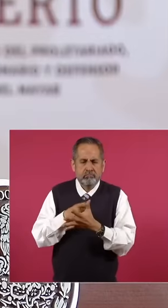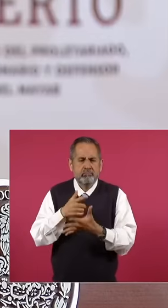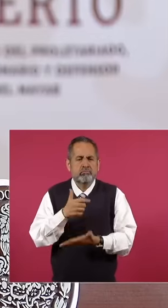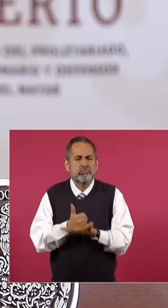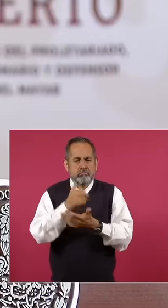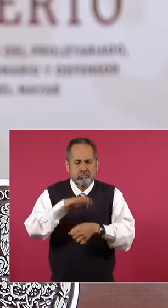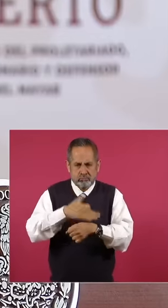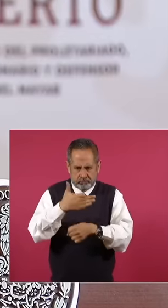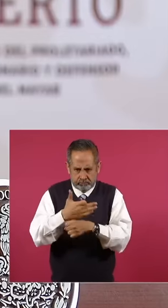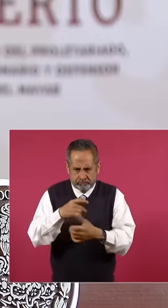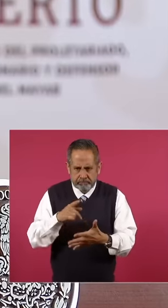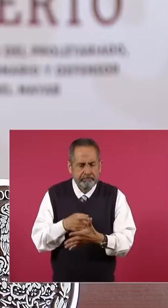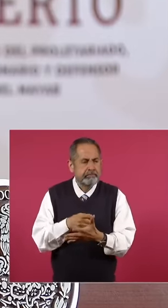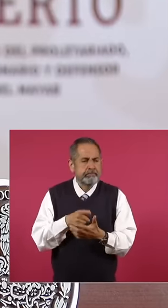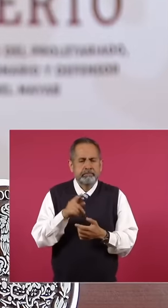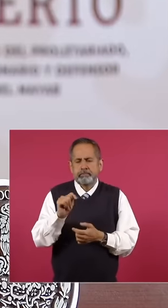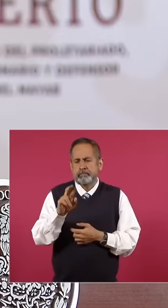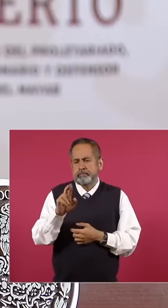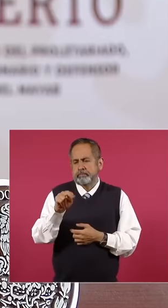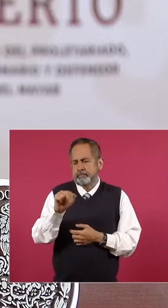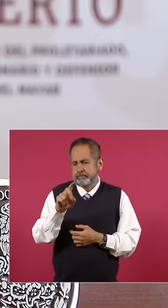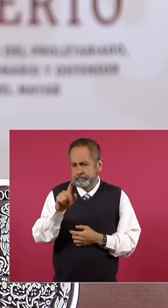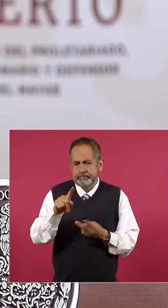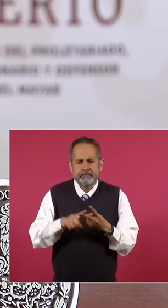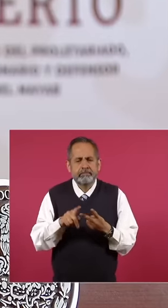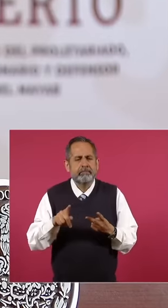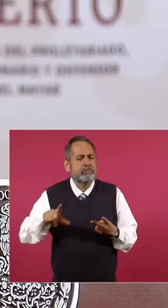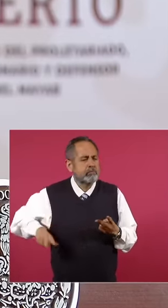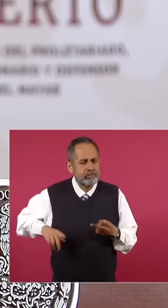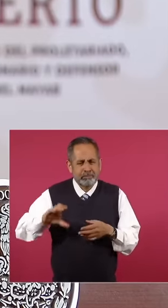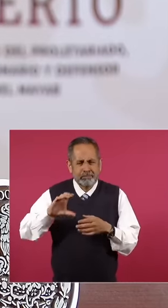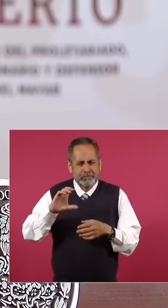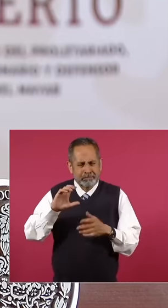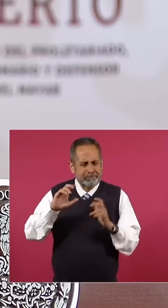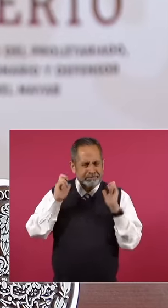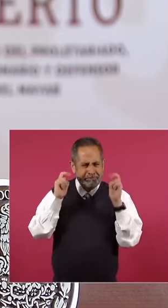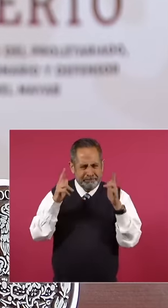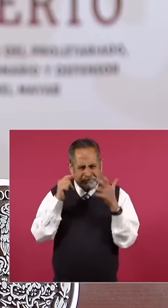of Trinitaria the people of Juncaná government of Chiapas a lot of instances trying to